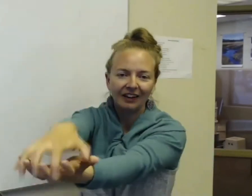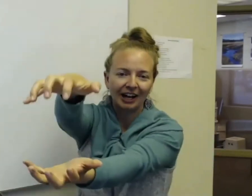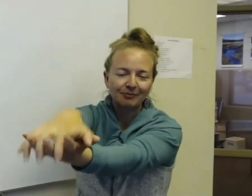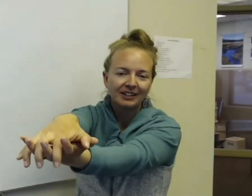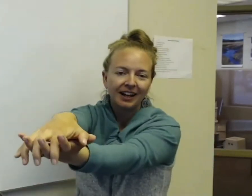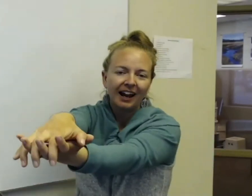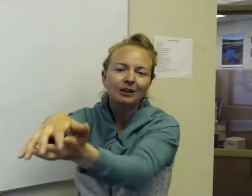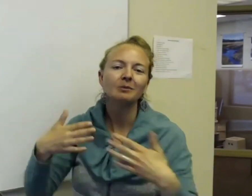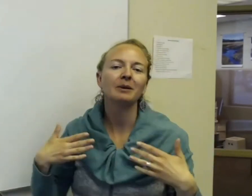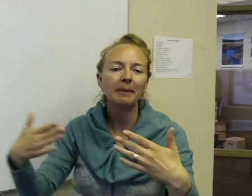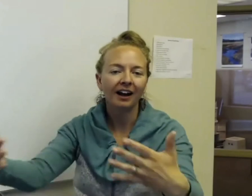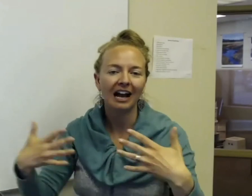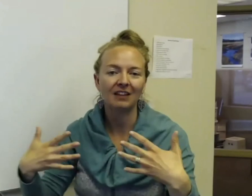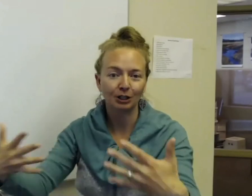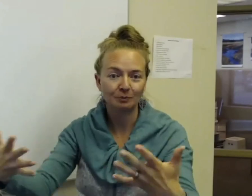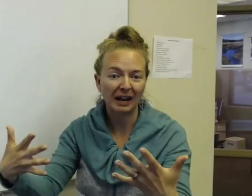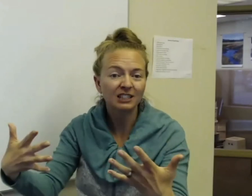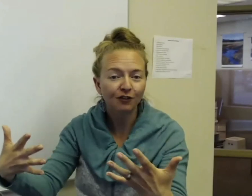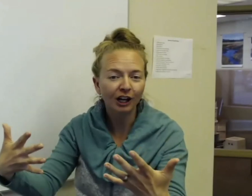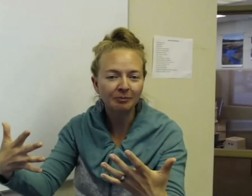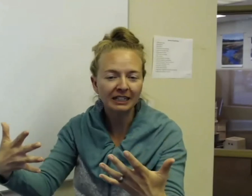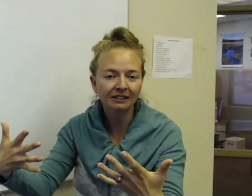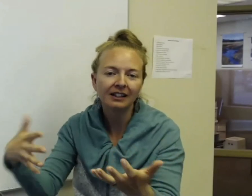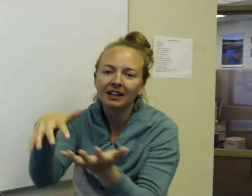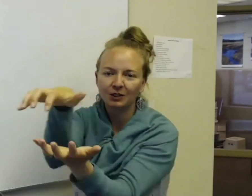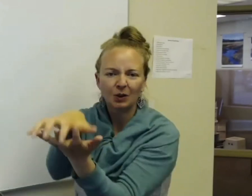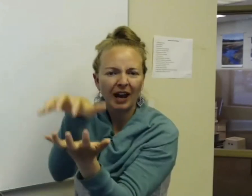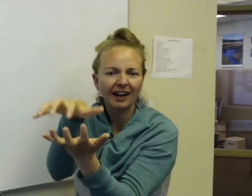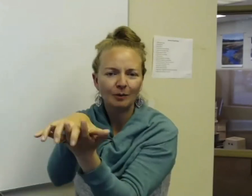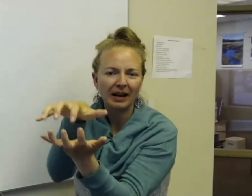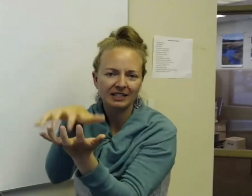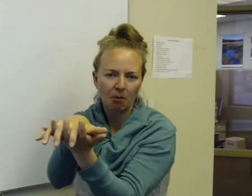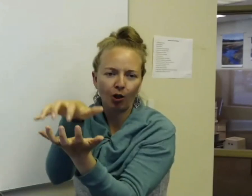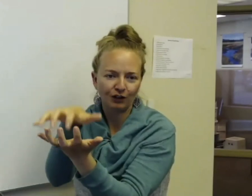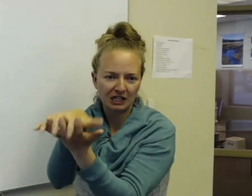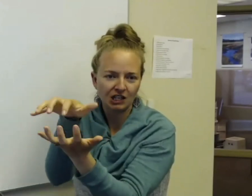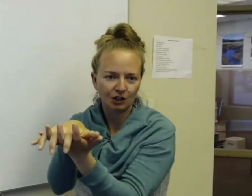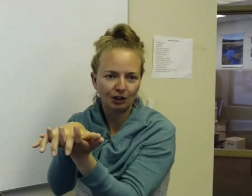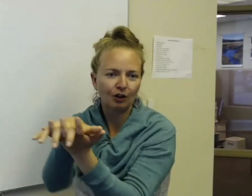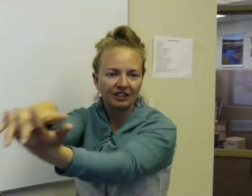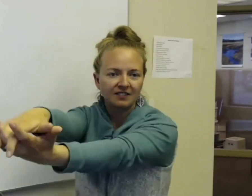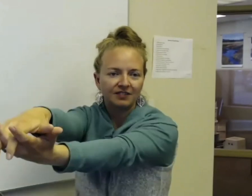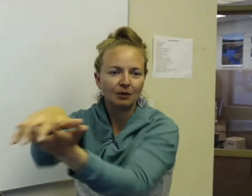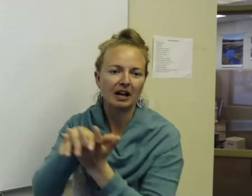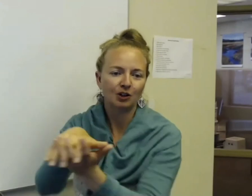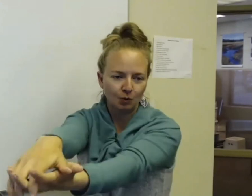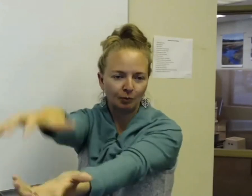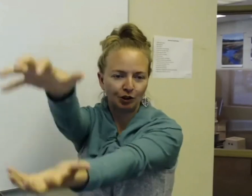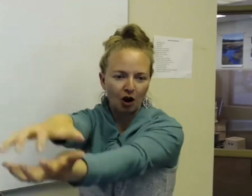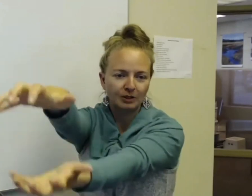Alligator. And now, sometimes I may not have that much space in front of me, so it's okay to make it small if you need to, you know, if it doesn't feel natural to put your arms